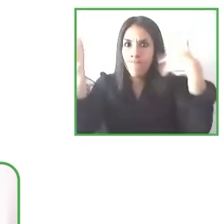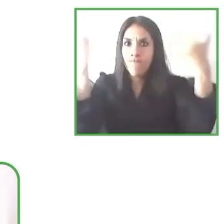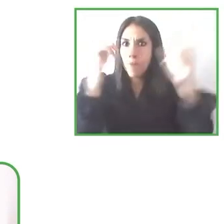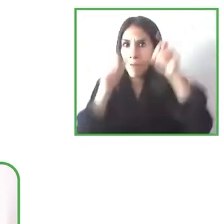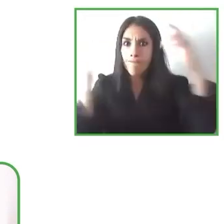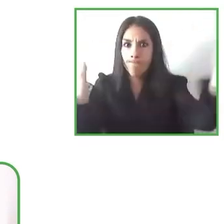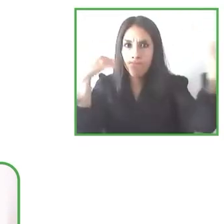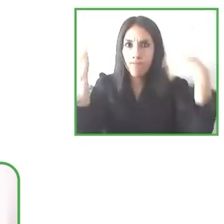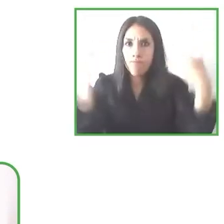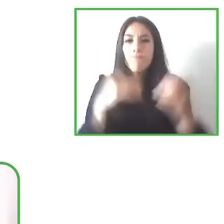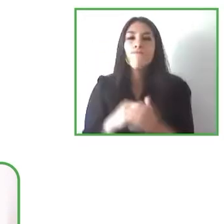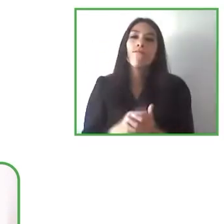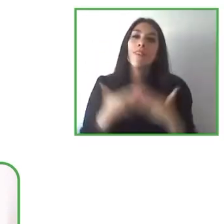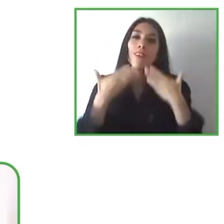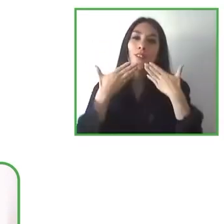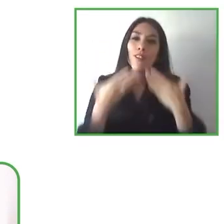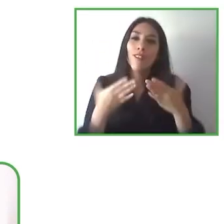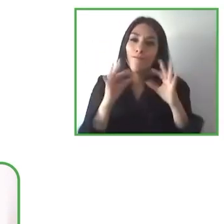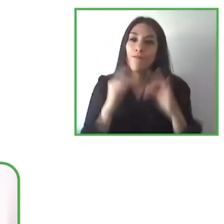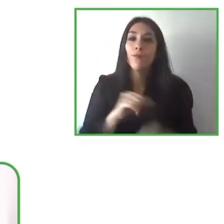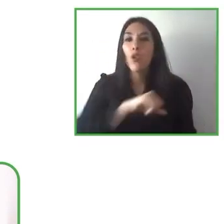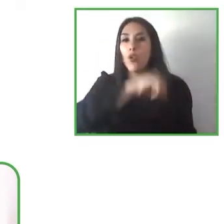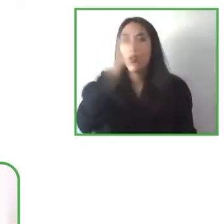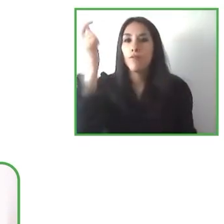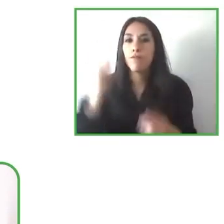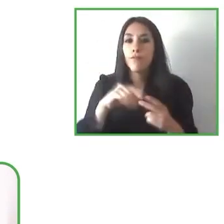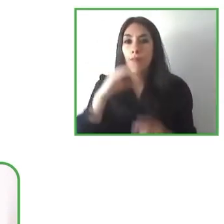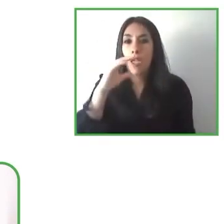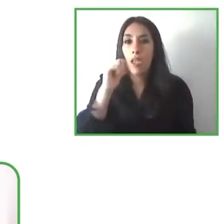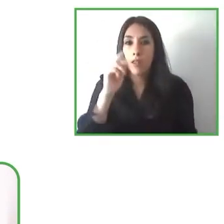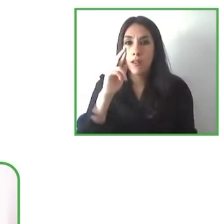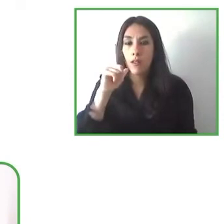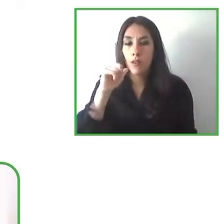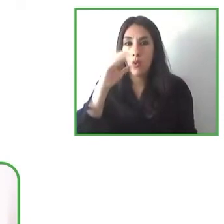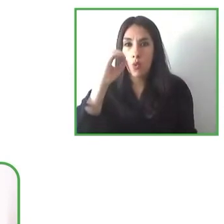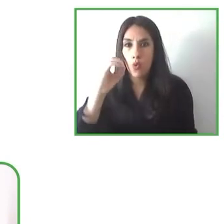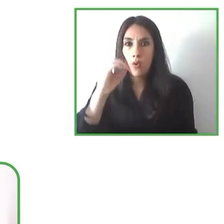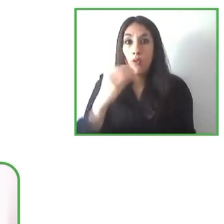Thank you so much, Claudiu, that was excellent. And now, Carlo. I have two